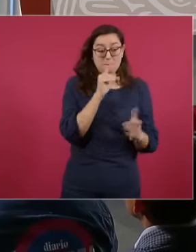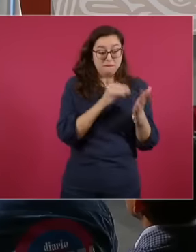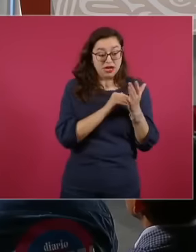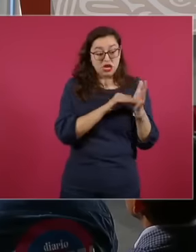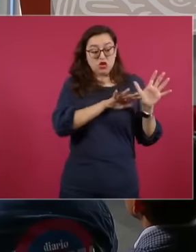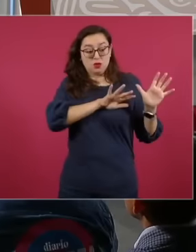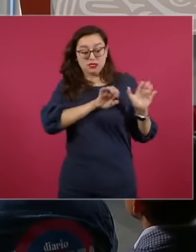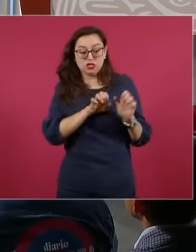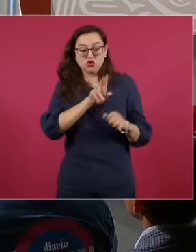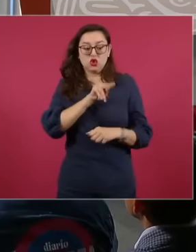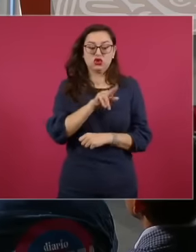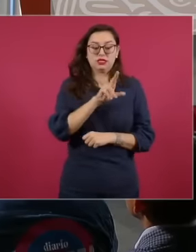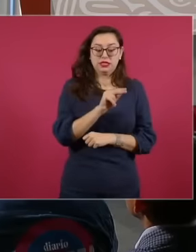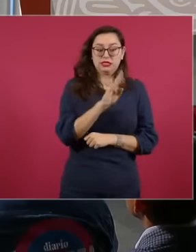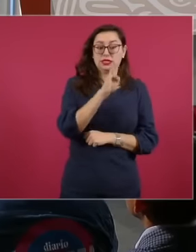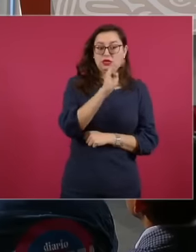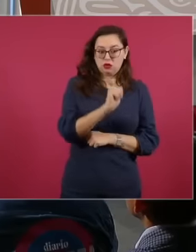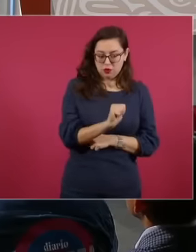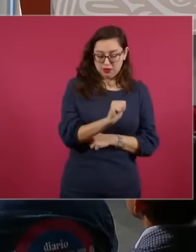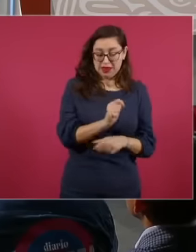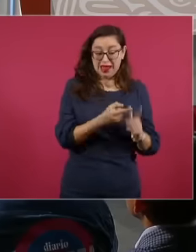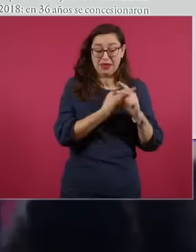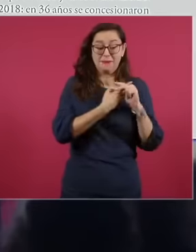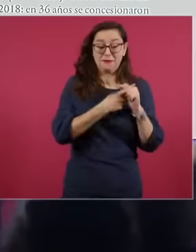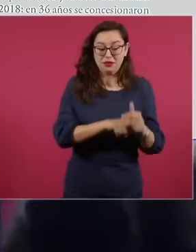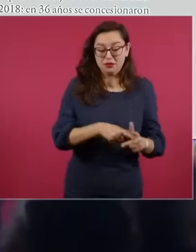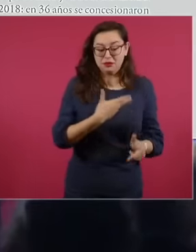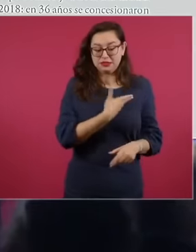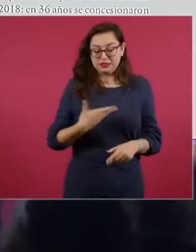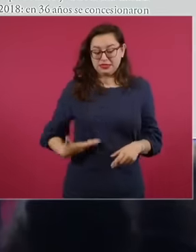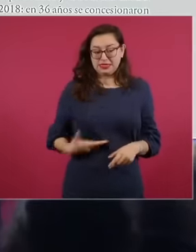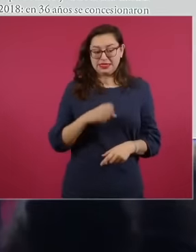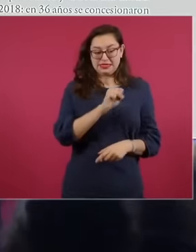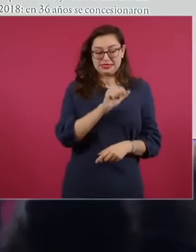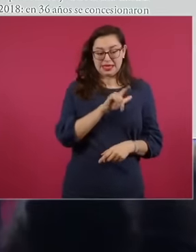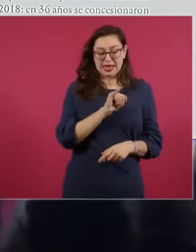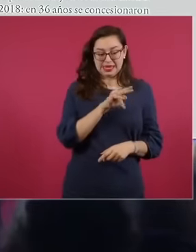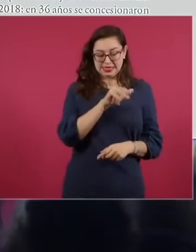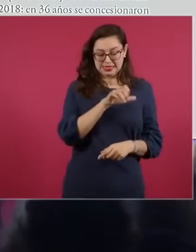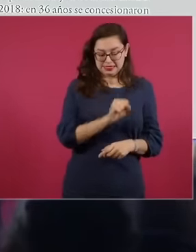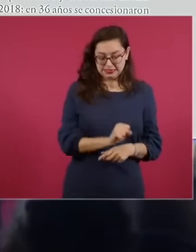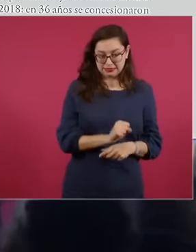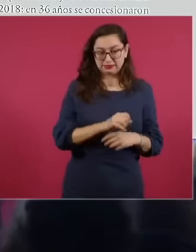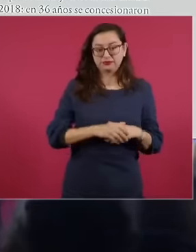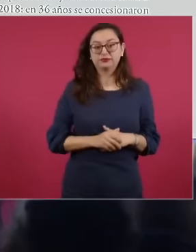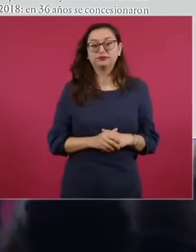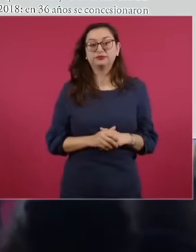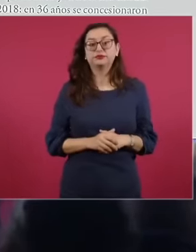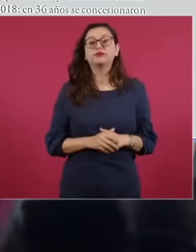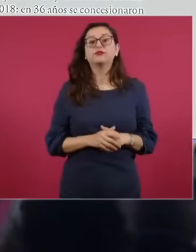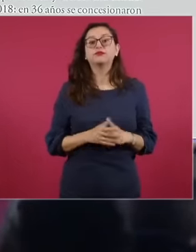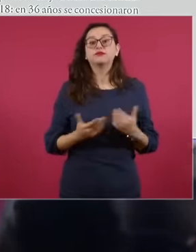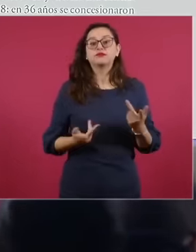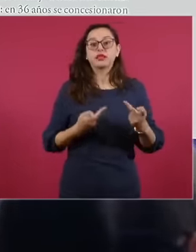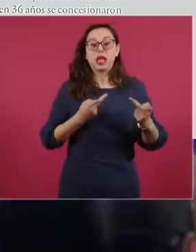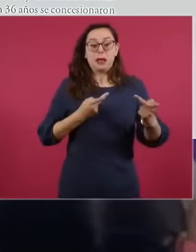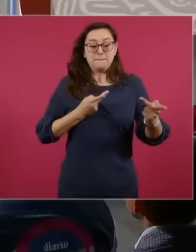at the beginning of the government of Carlos Salinas the PRI And the bread endorsed the National Development Plan